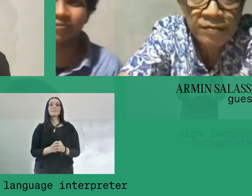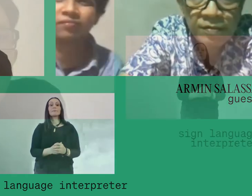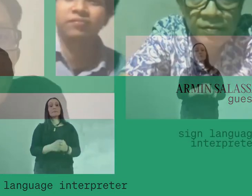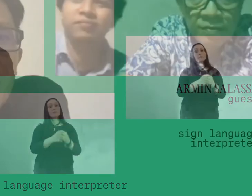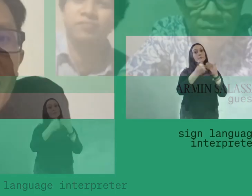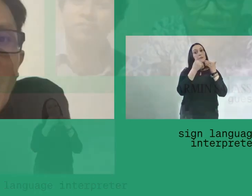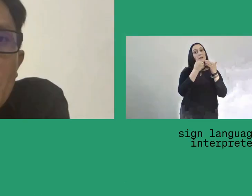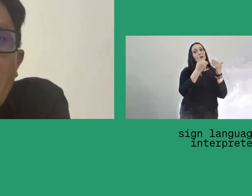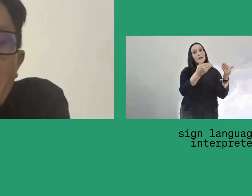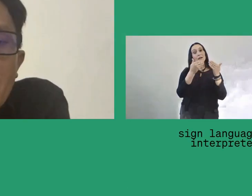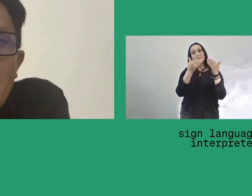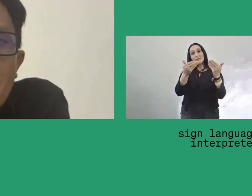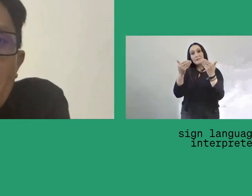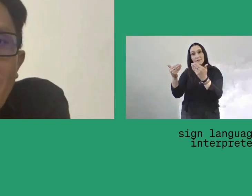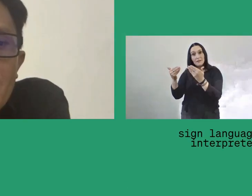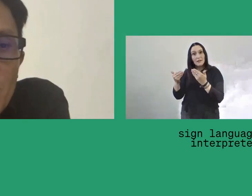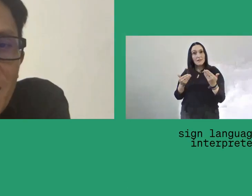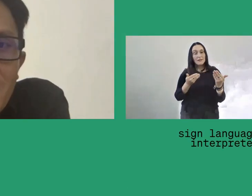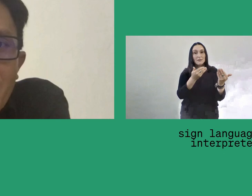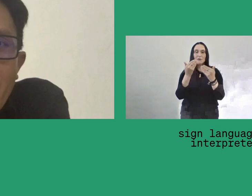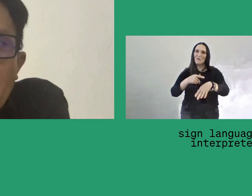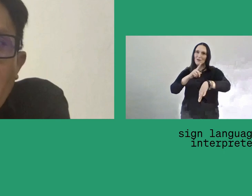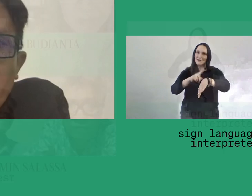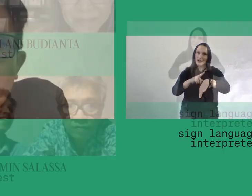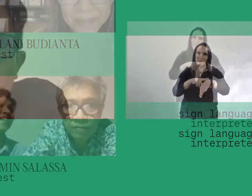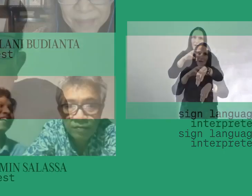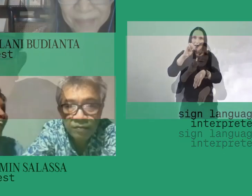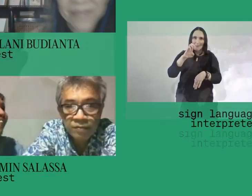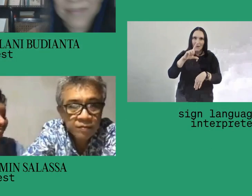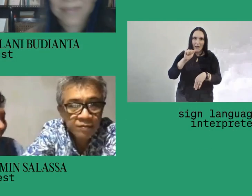I would like to thank our guests, Melani Budianta and Armin Salassa.